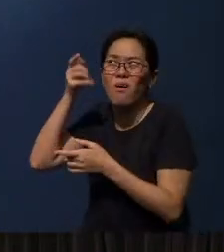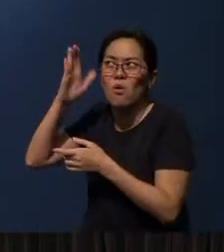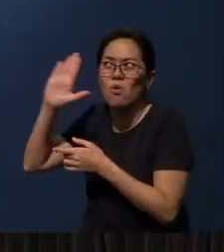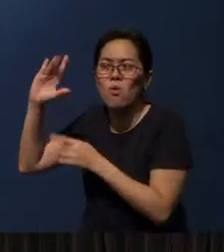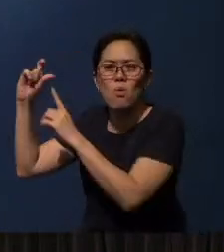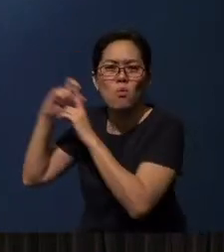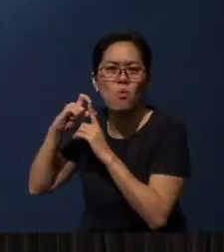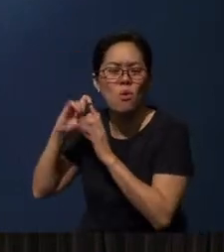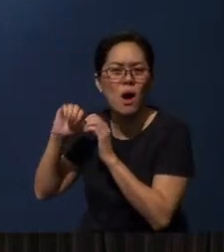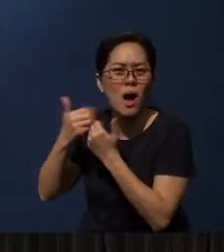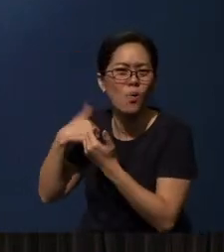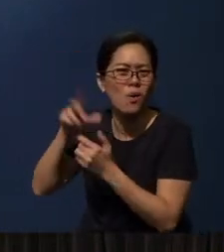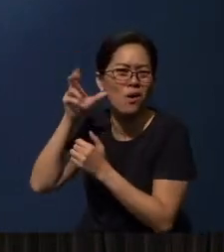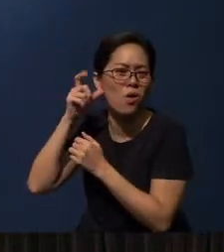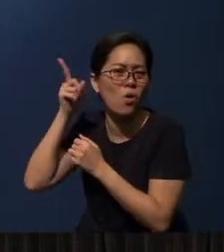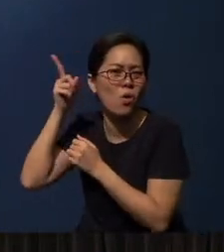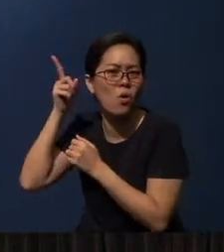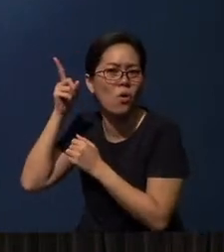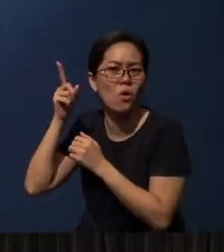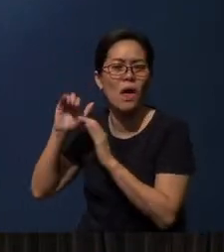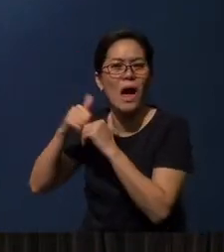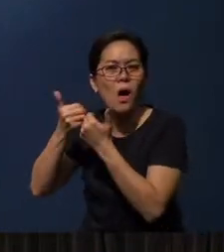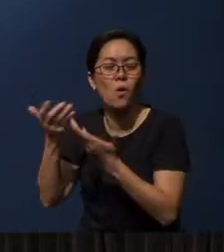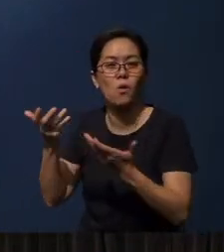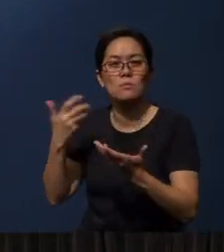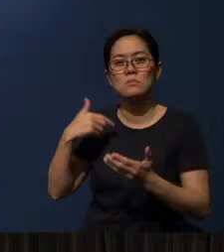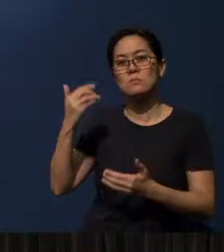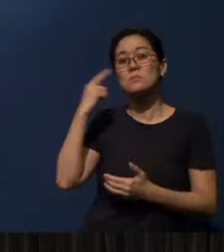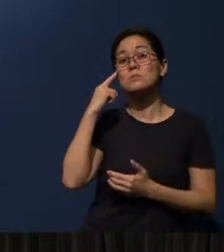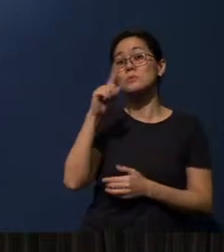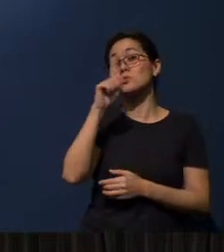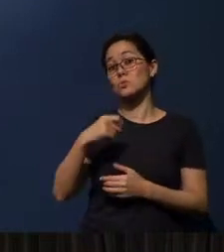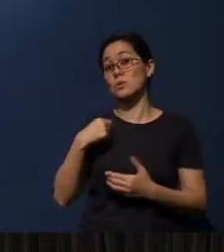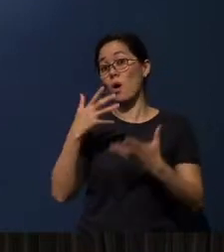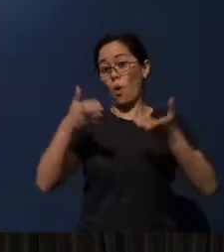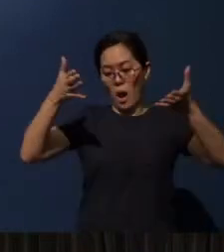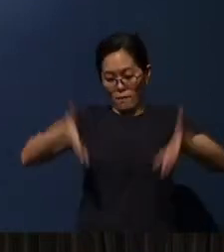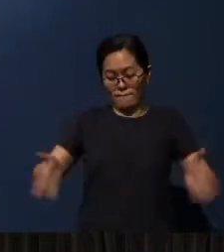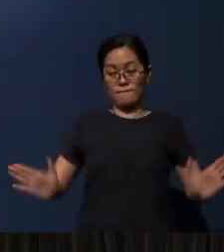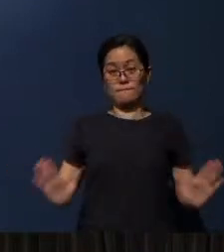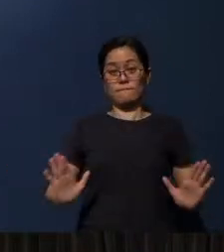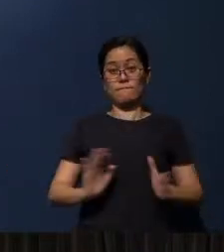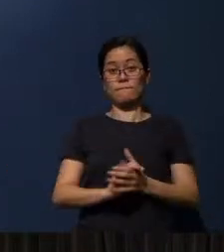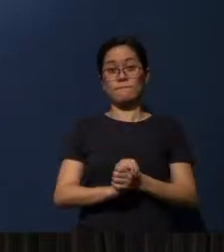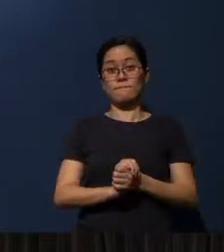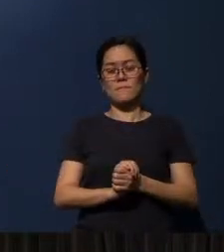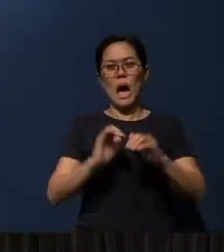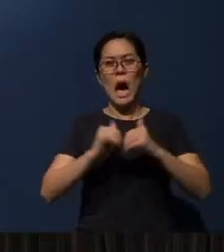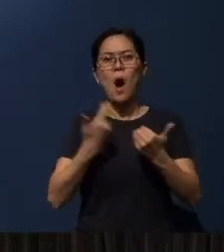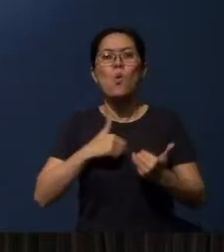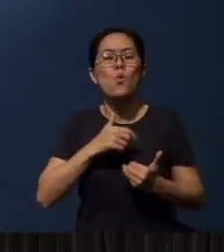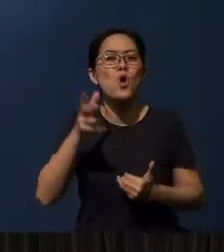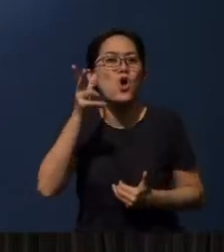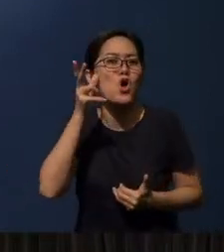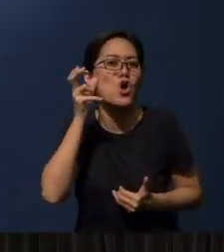How do we hear? How do we hear the Word of God? I think it’s a question that I really want to leave with us here. How do we hear the Word of God?